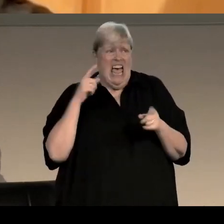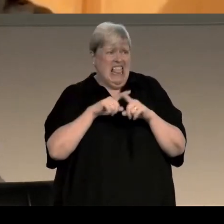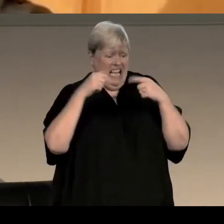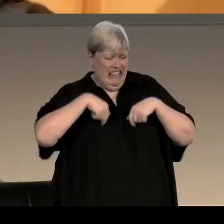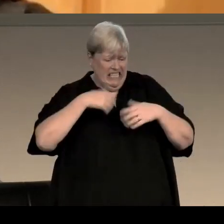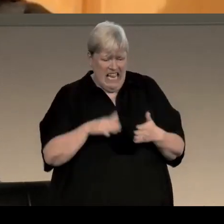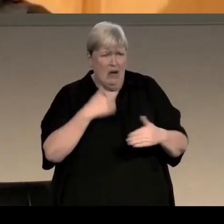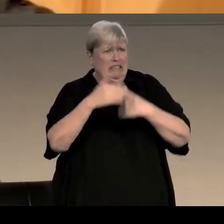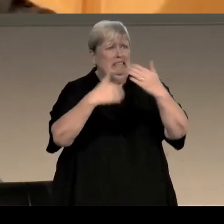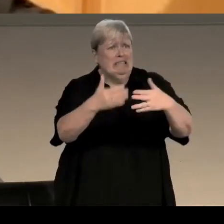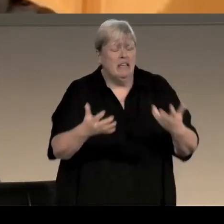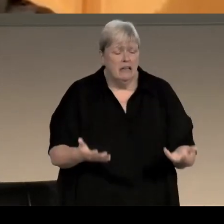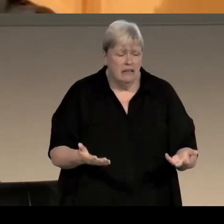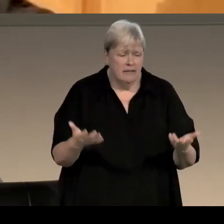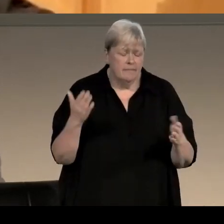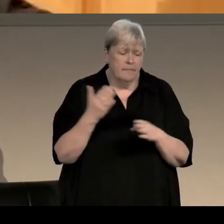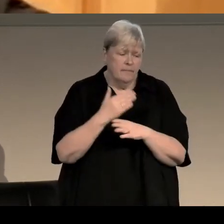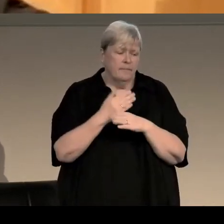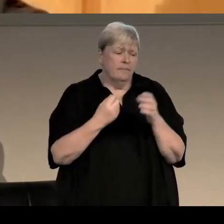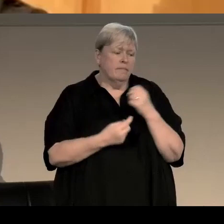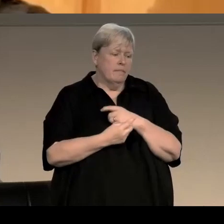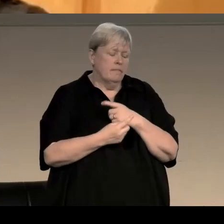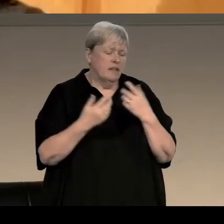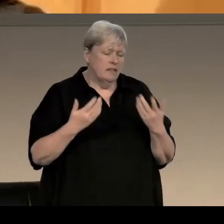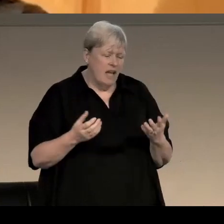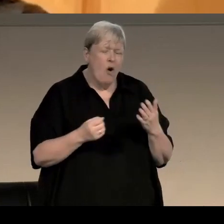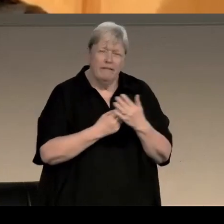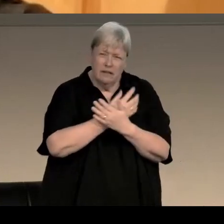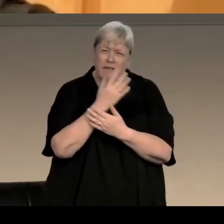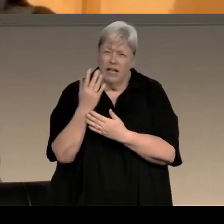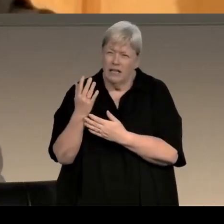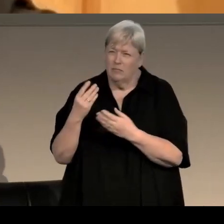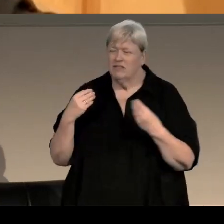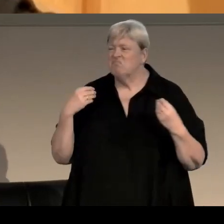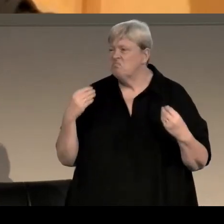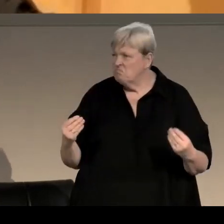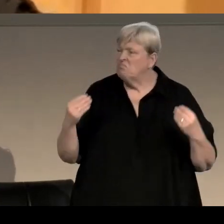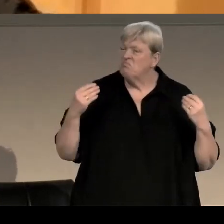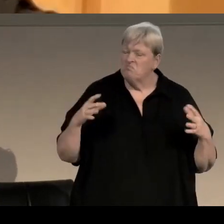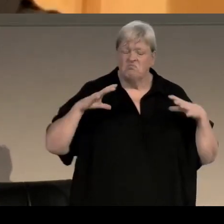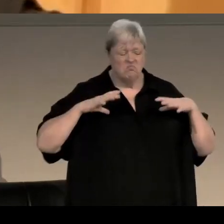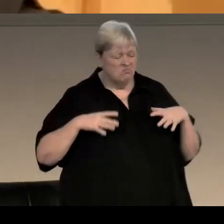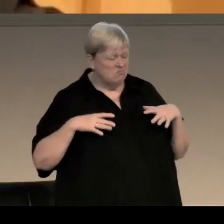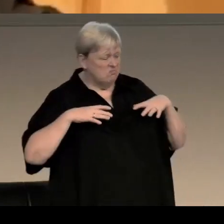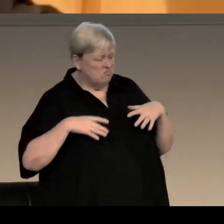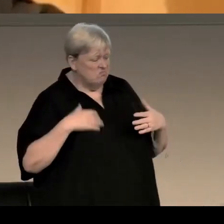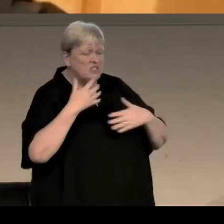But I mean, what actually has happened is that I've kind of developed a much looser form of of of storytelling now.